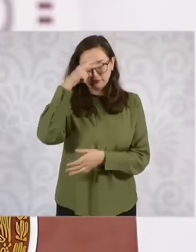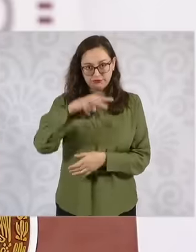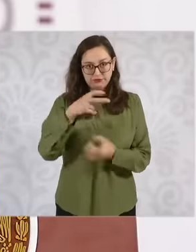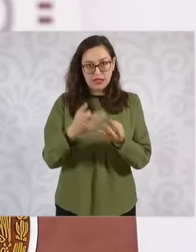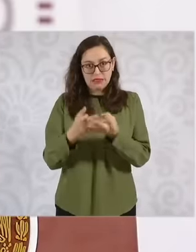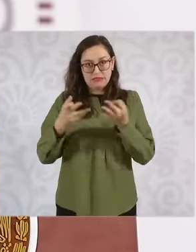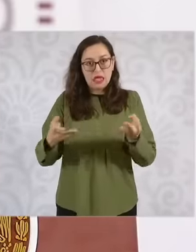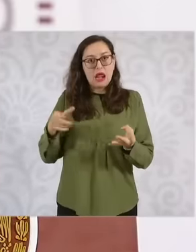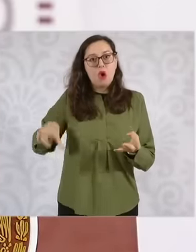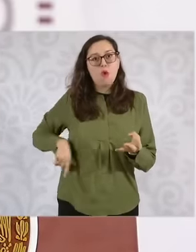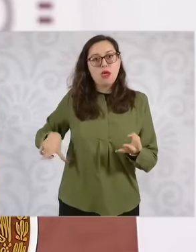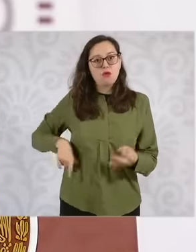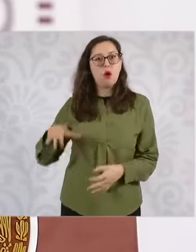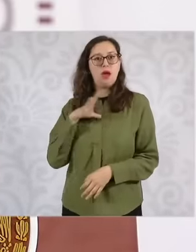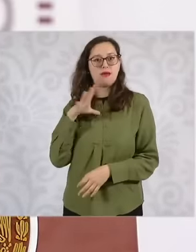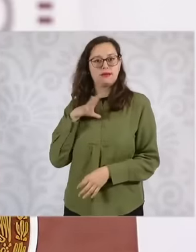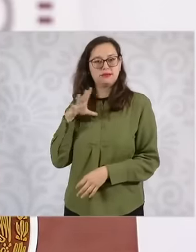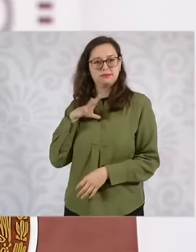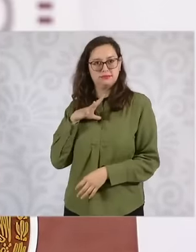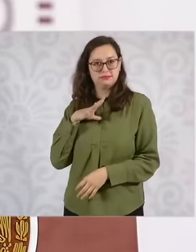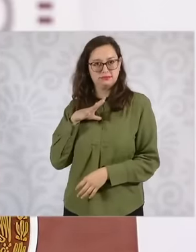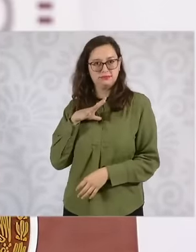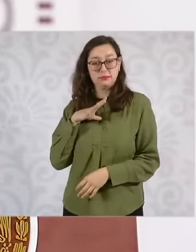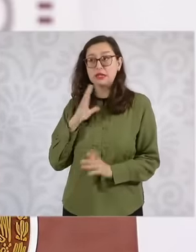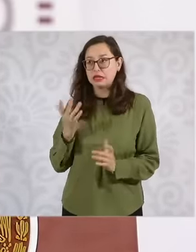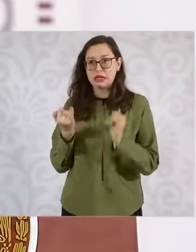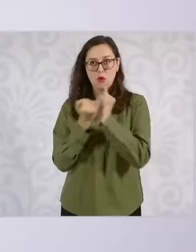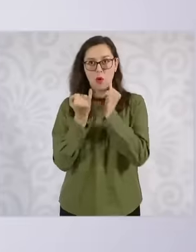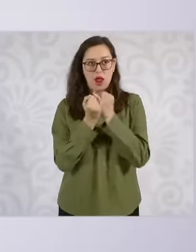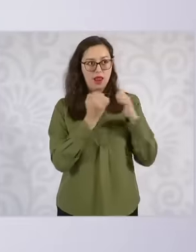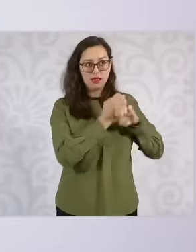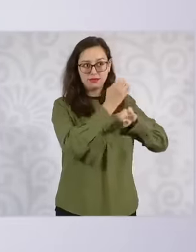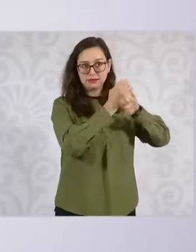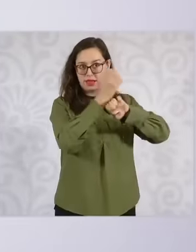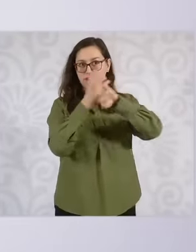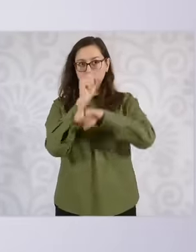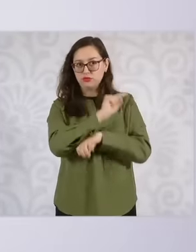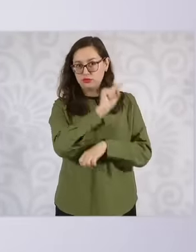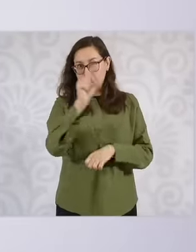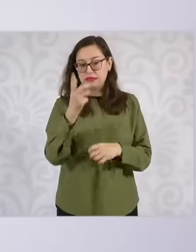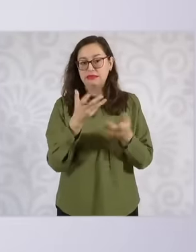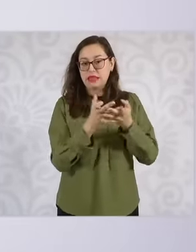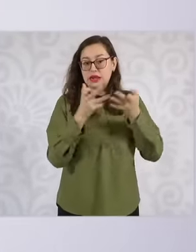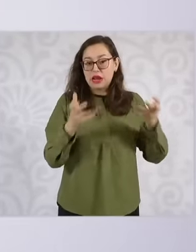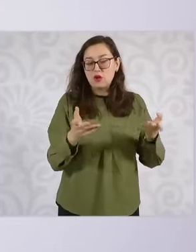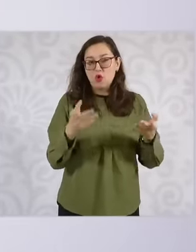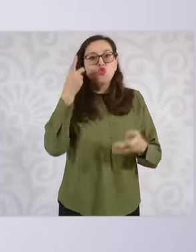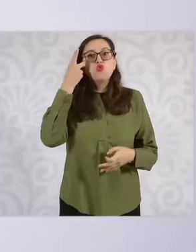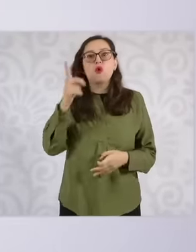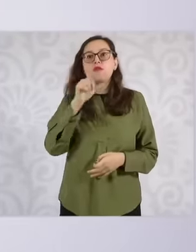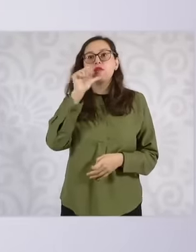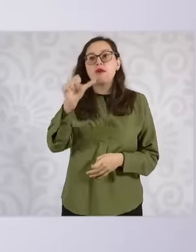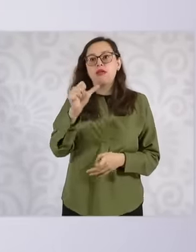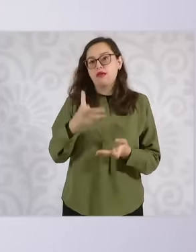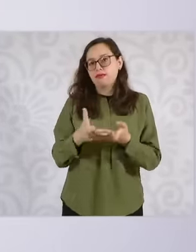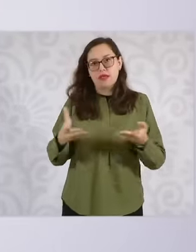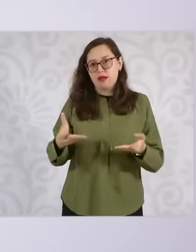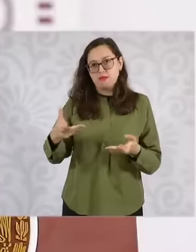we are concentrating. The first part, there is even a territorial reserve, means a land, a